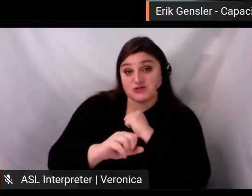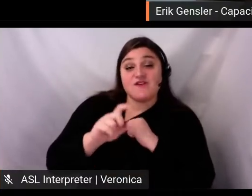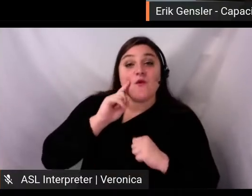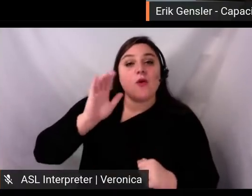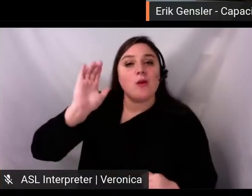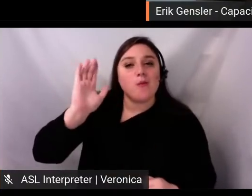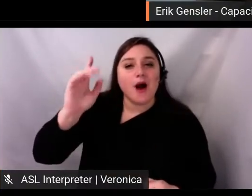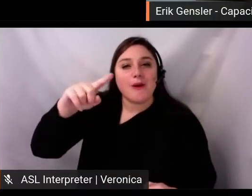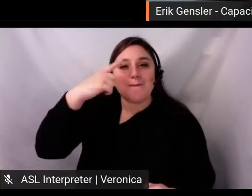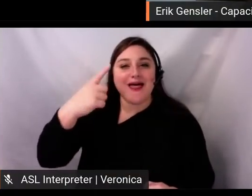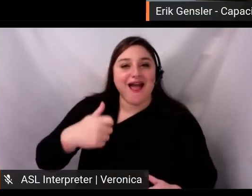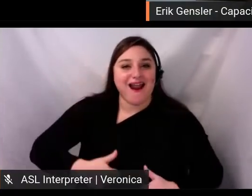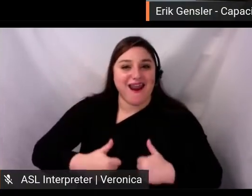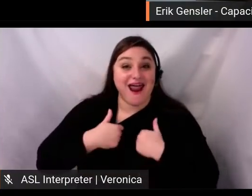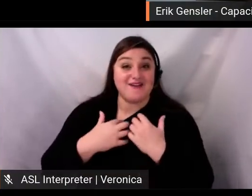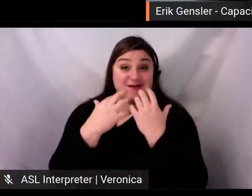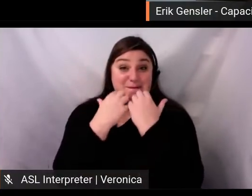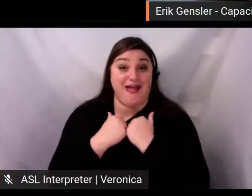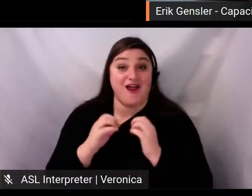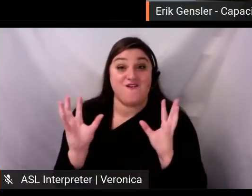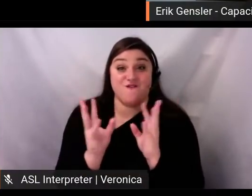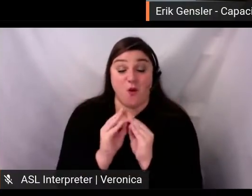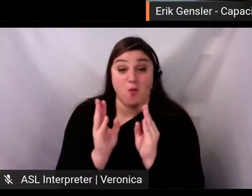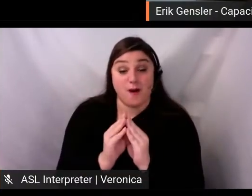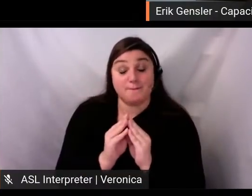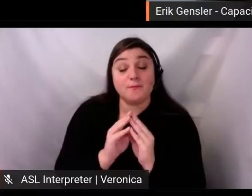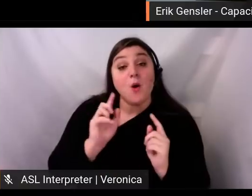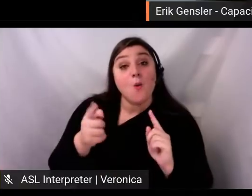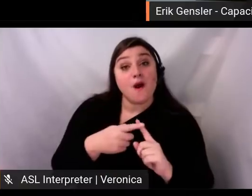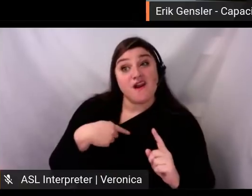forums where I first saw her work and was so incredibly impressed,